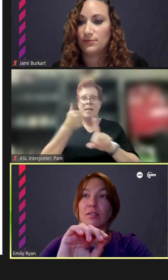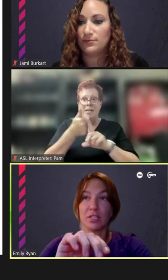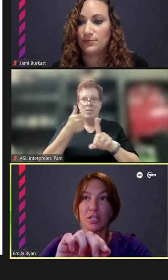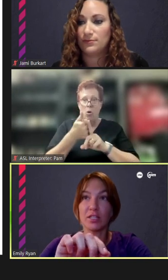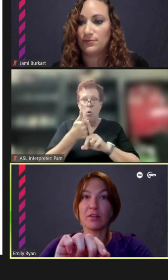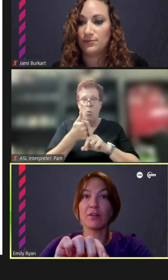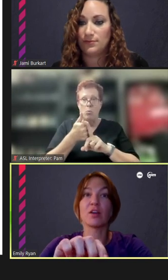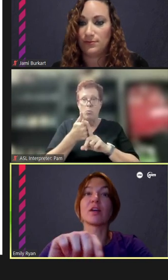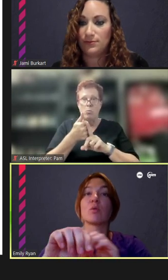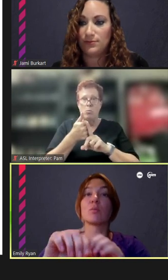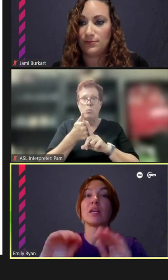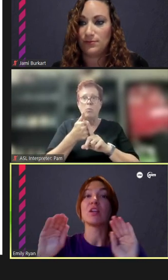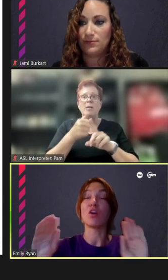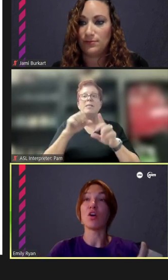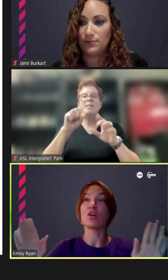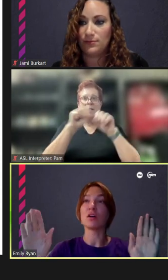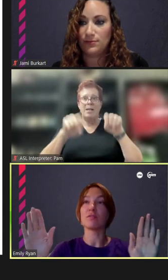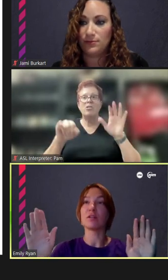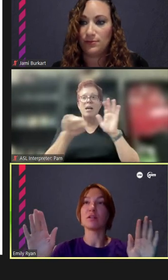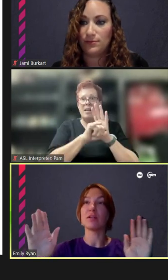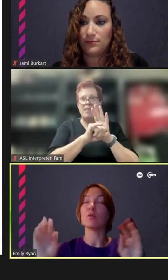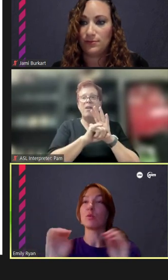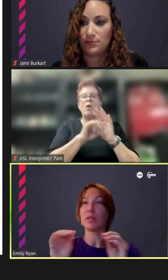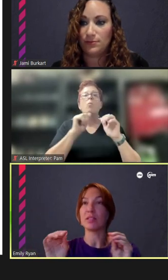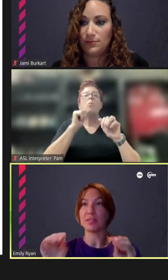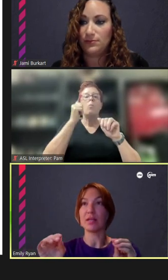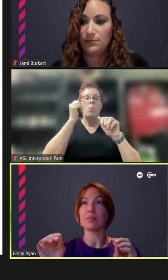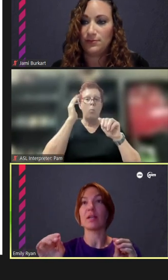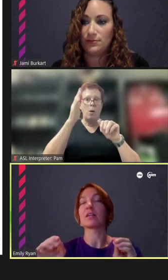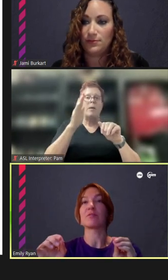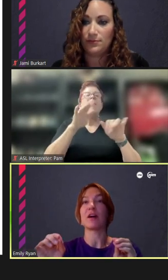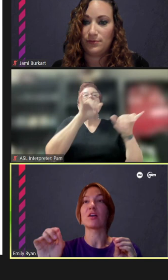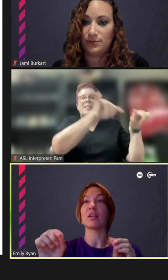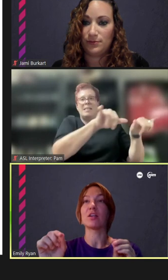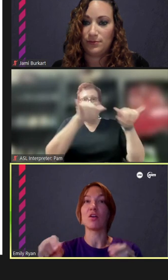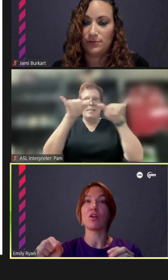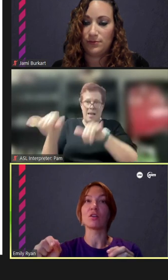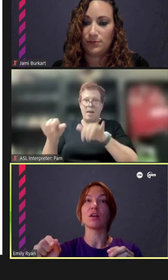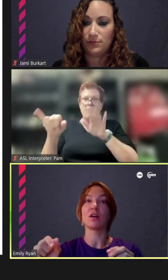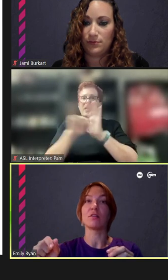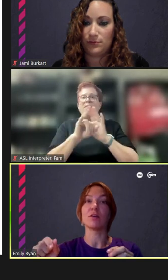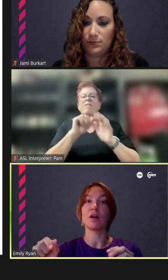station Identifier that will be in all of the -- it will be the same Identifier in all of